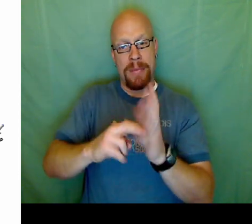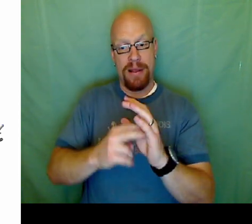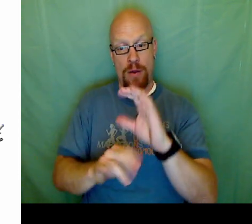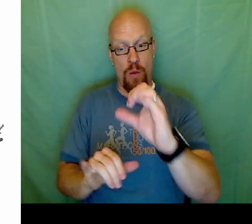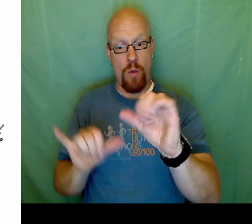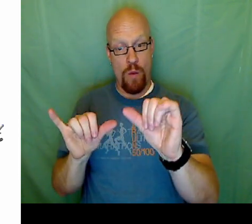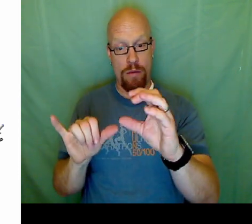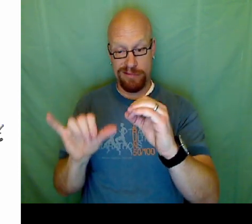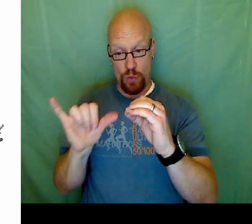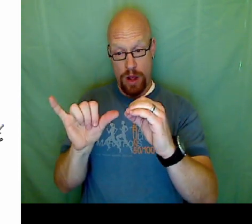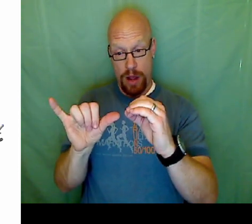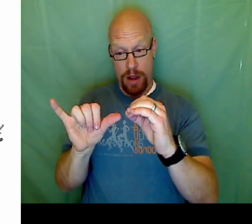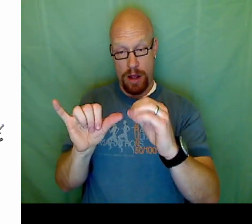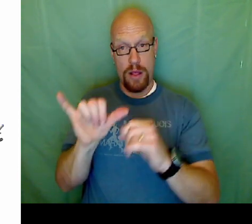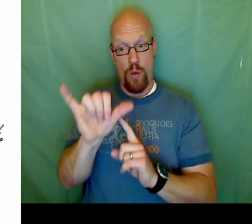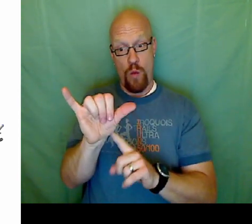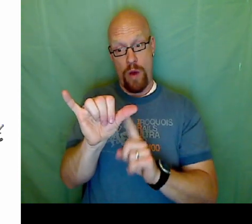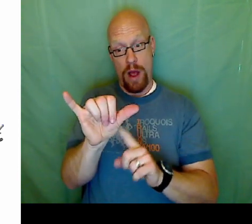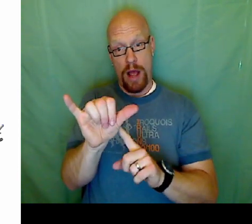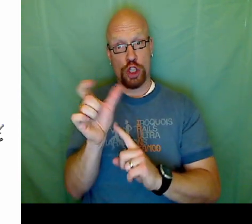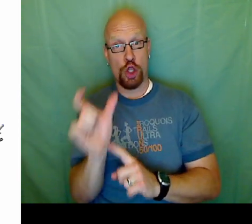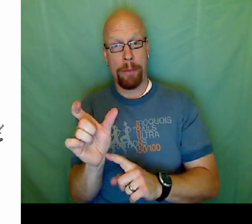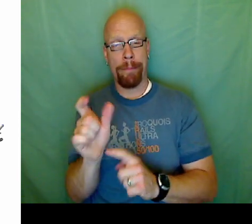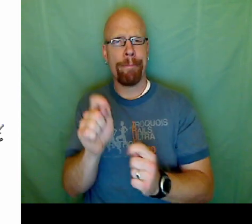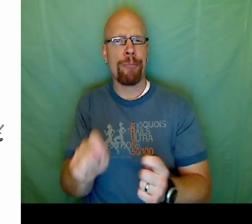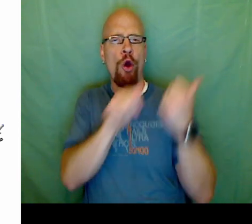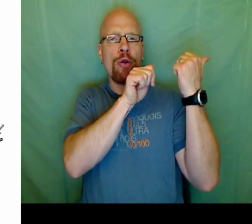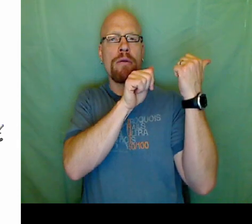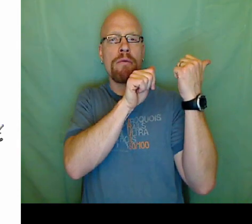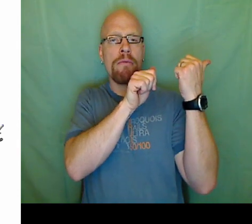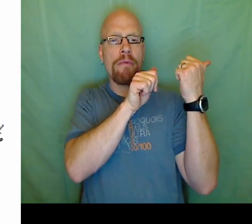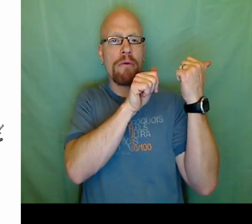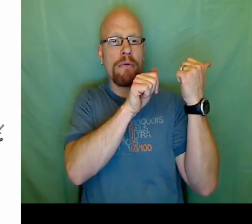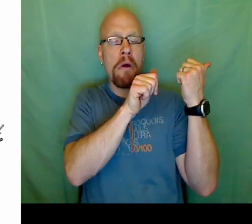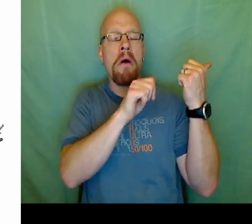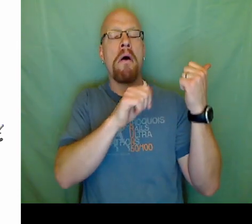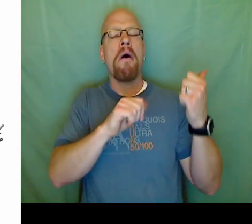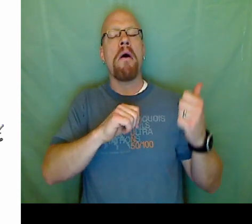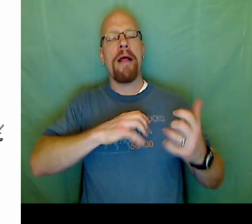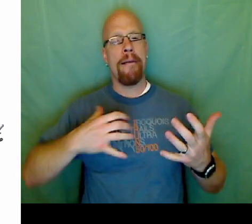But we have negative Y and positive Y except negative 1 Y